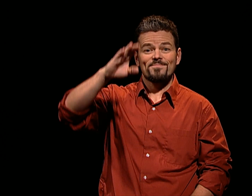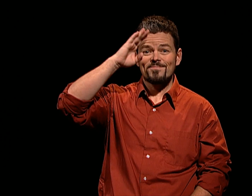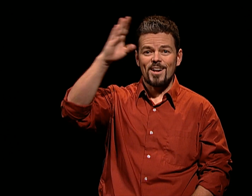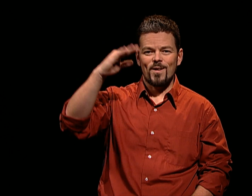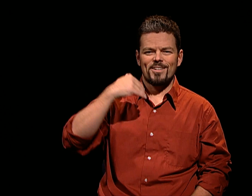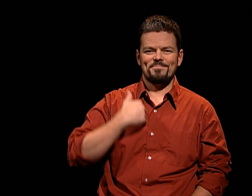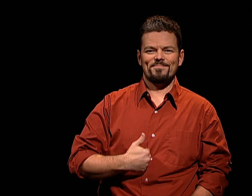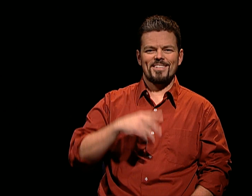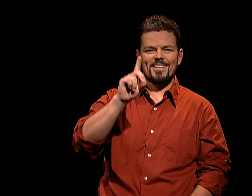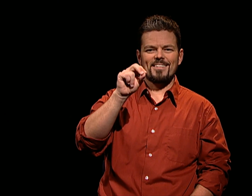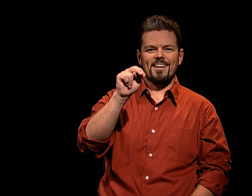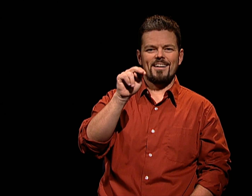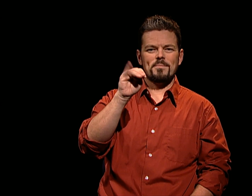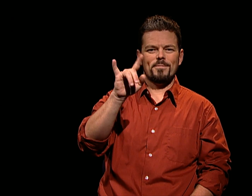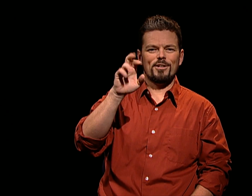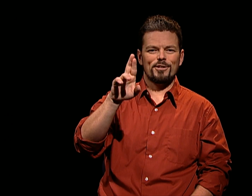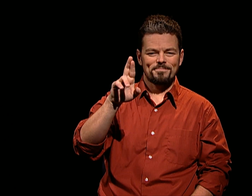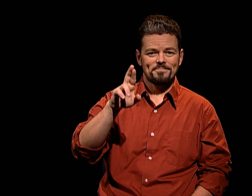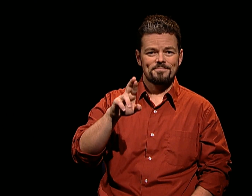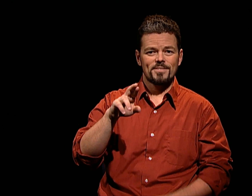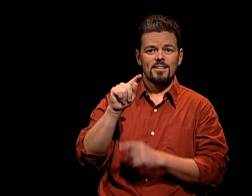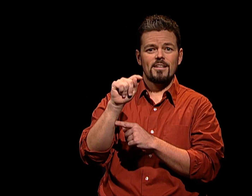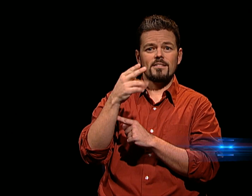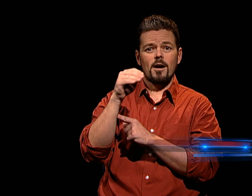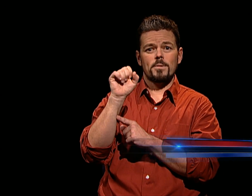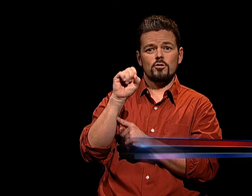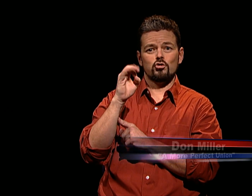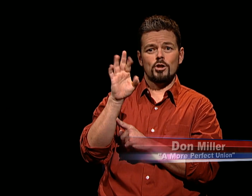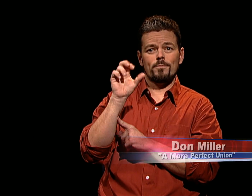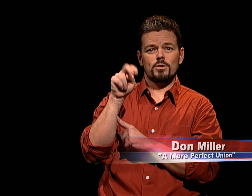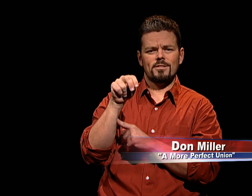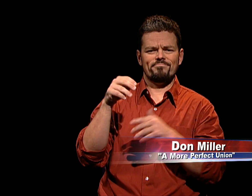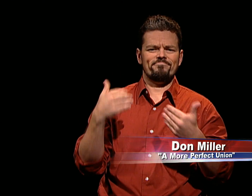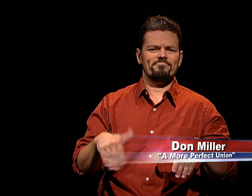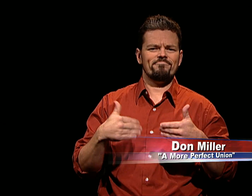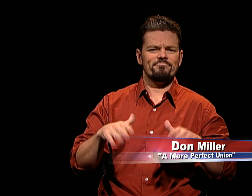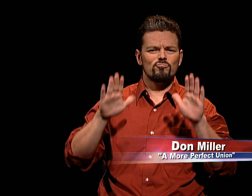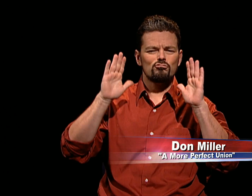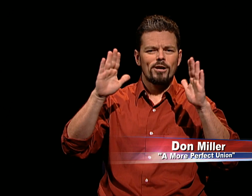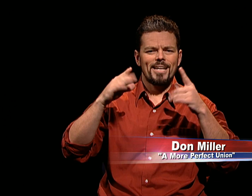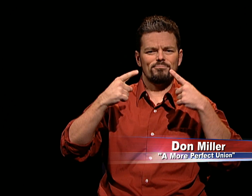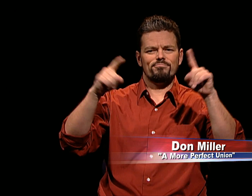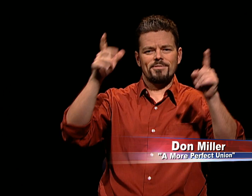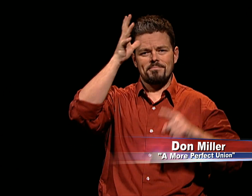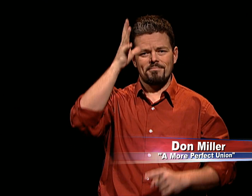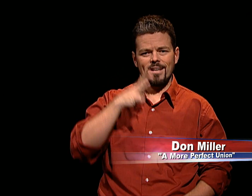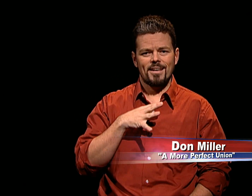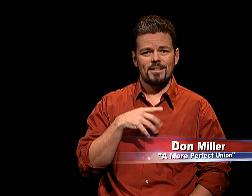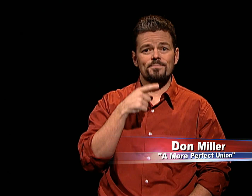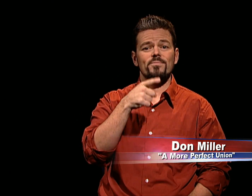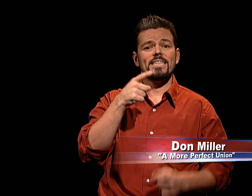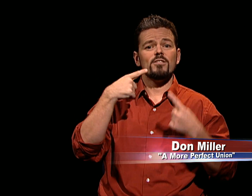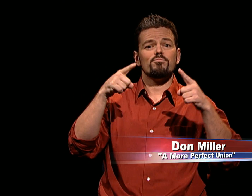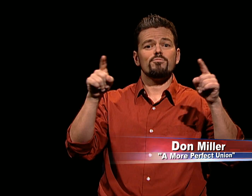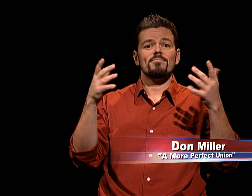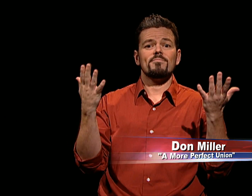THANK YOU, TAMARA. HI, I'M DON MILLER. THOMAS JEFFERSON WAS AN EXTRAORDINARY AND ACCOMPLISHED MAN.